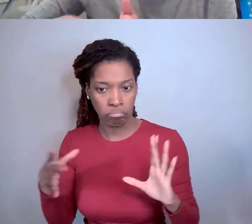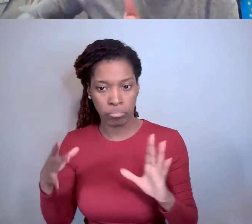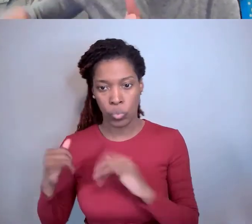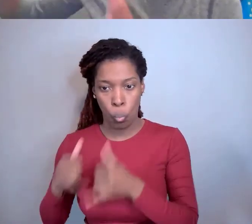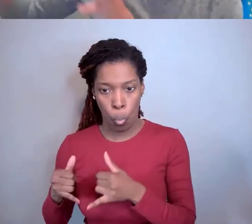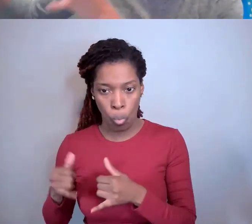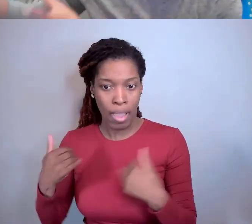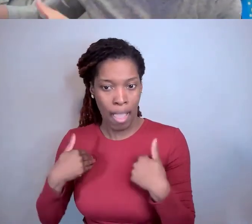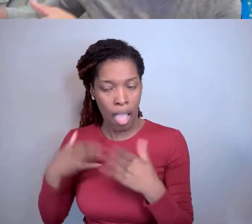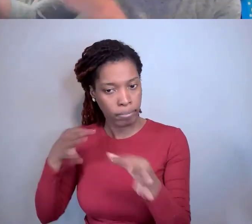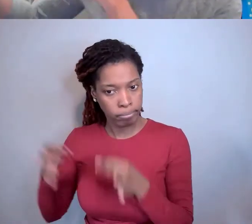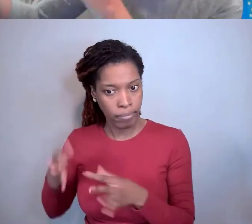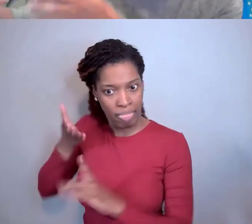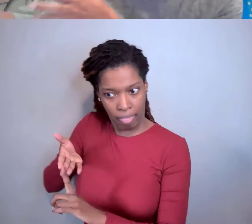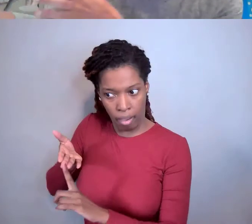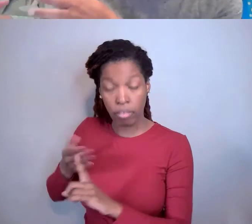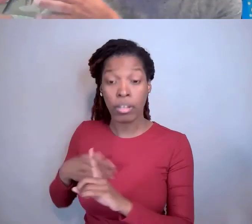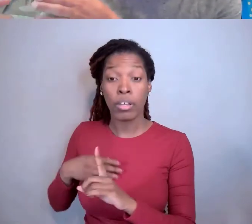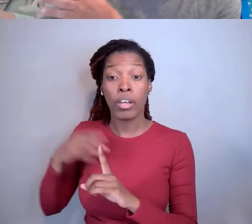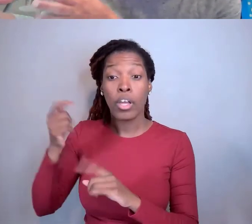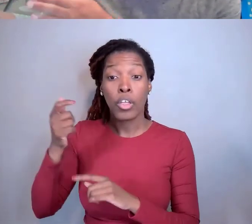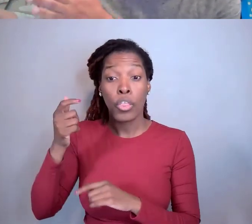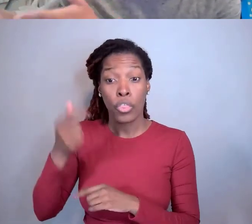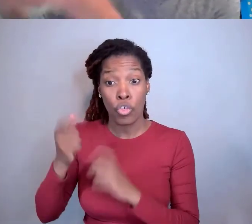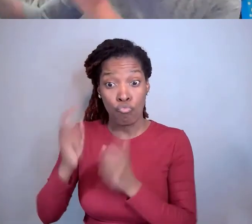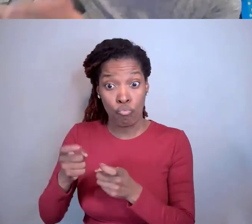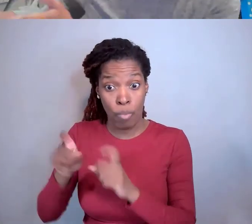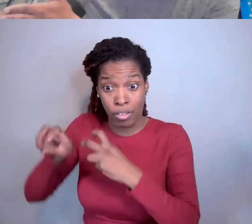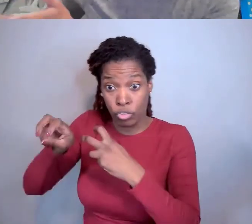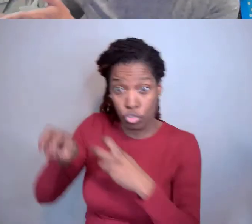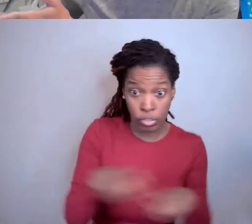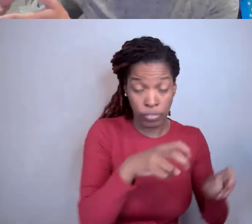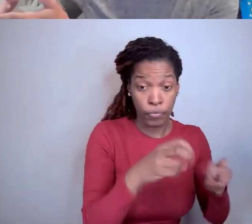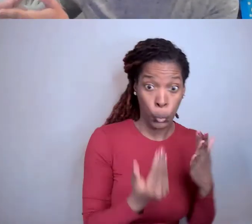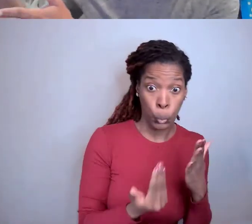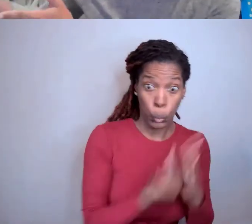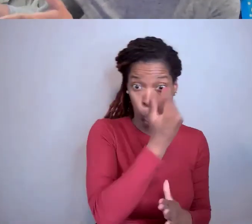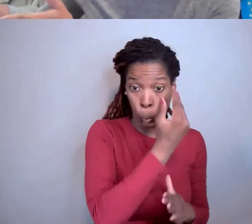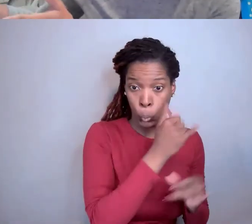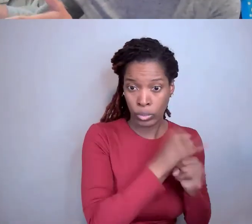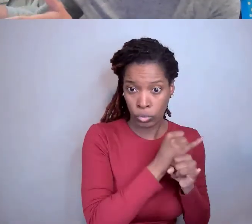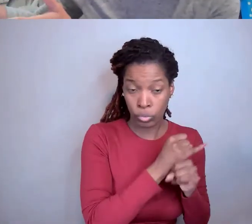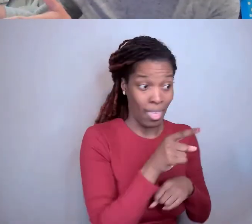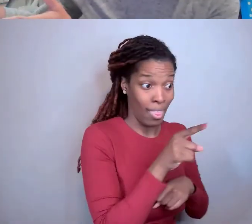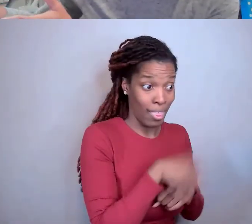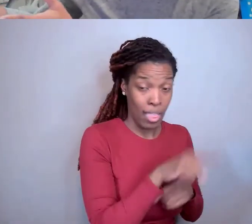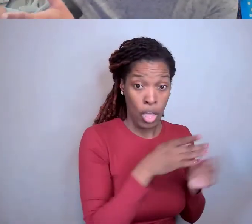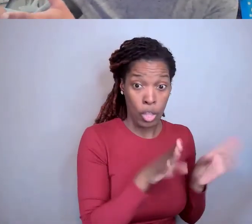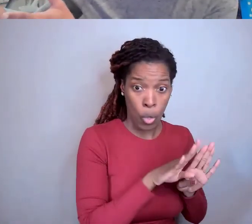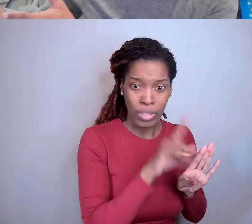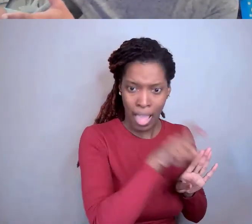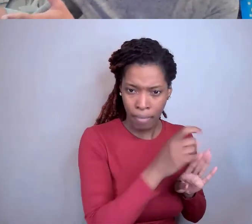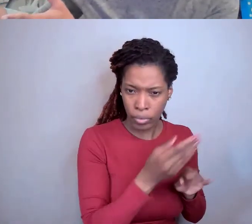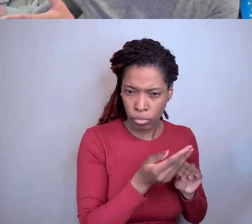so once the grant is transferred at the new institution, when they close out their award they need to submit an invention statement.